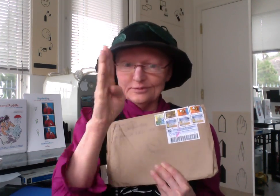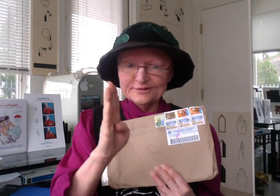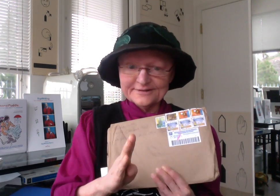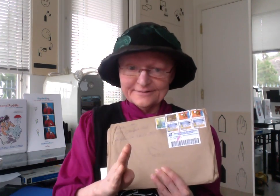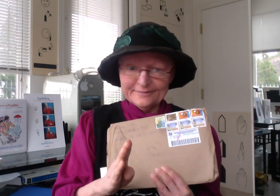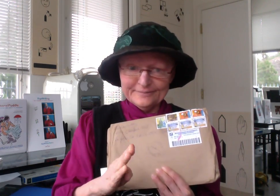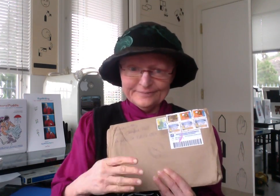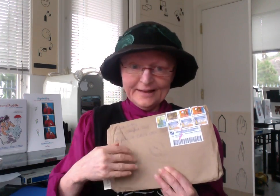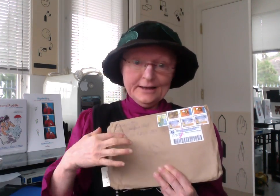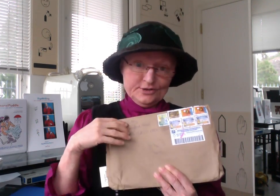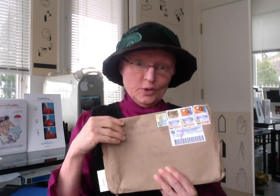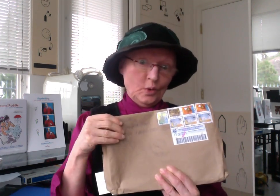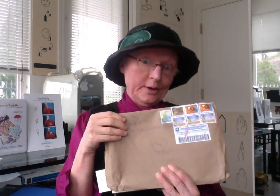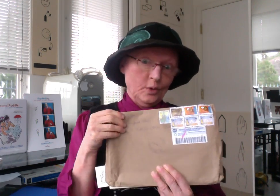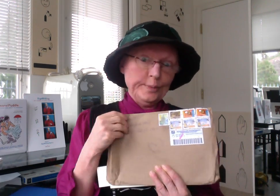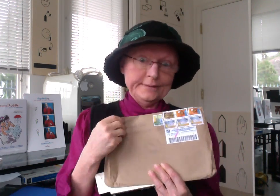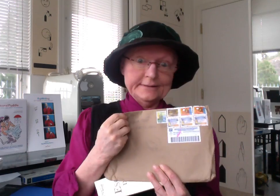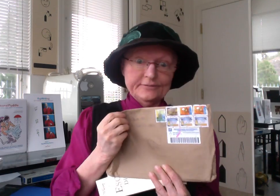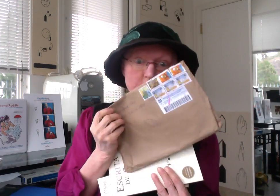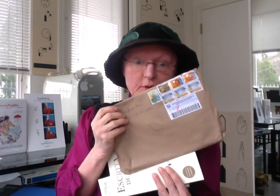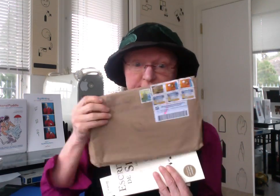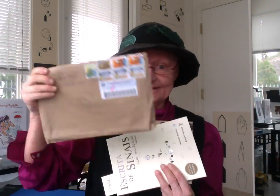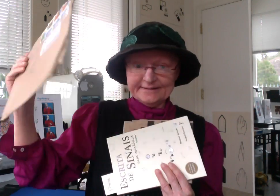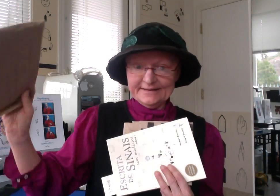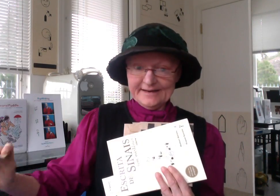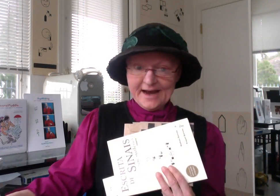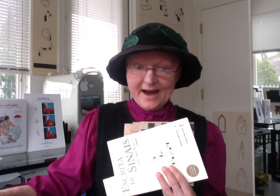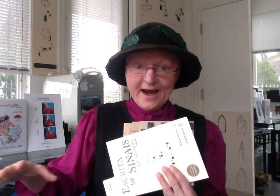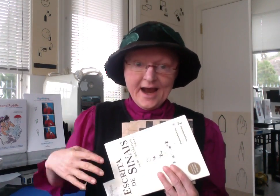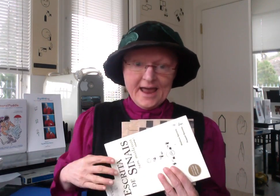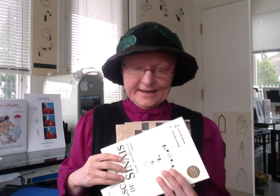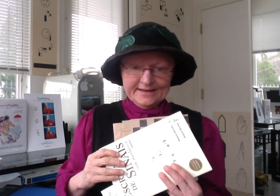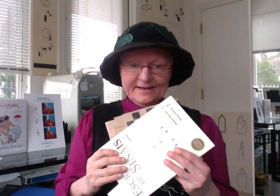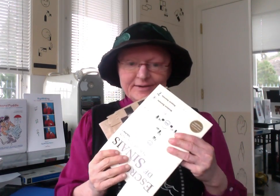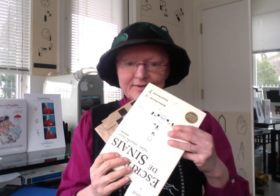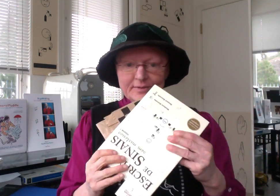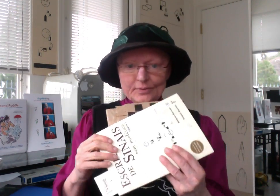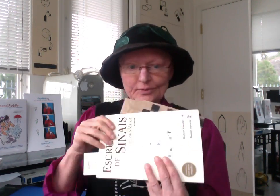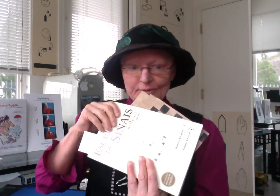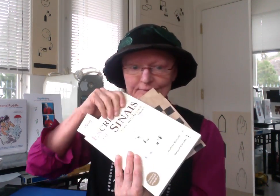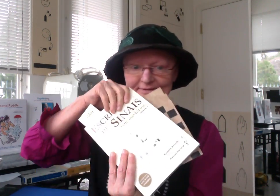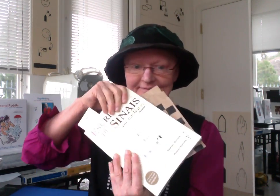Brazil. So I opened it of course and here oops ah